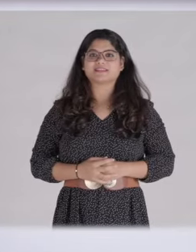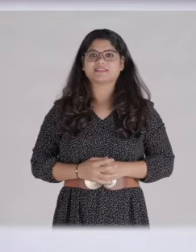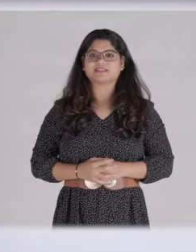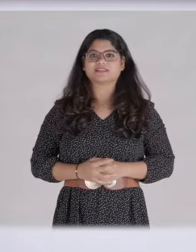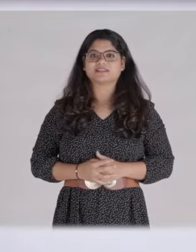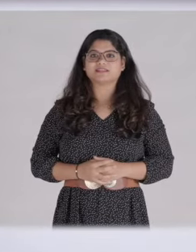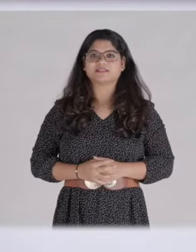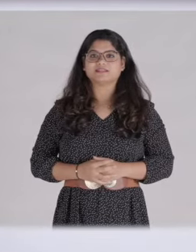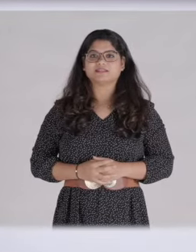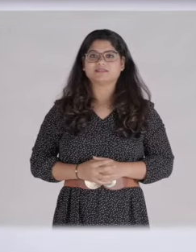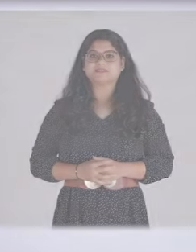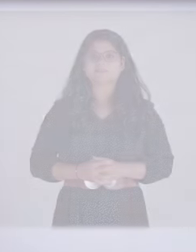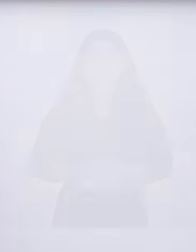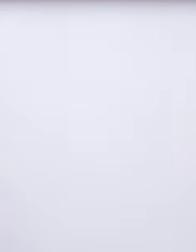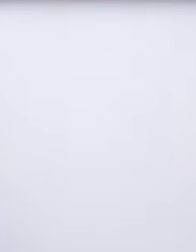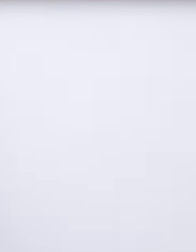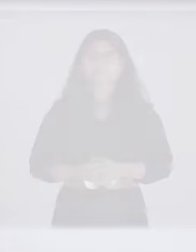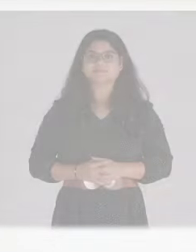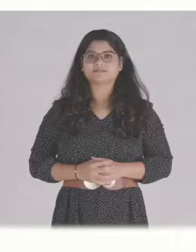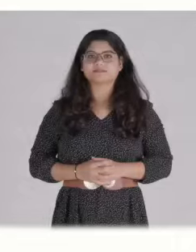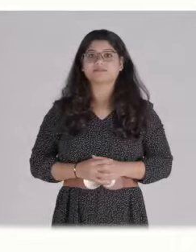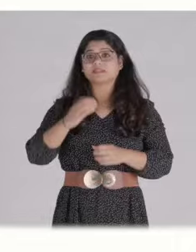she carried on very well, with motivation and dedication.